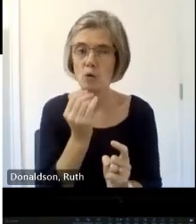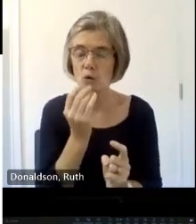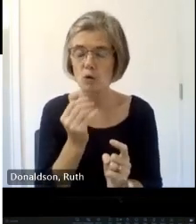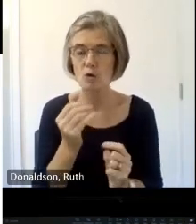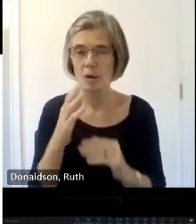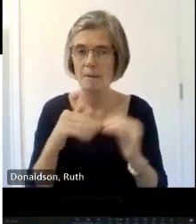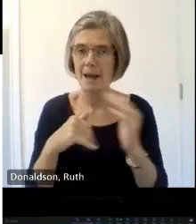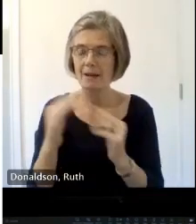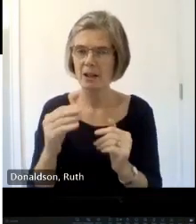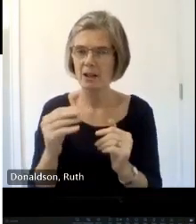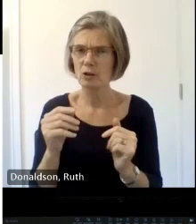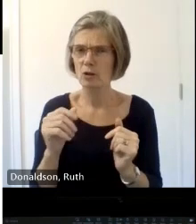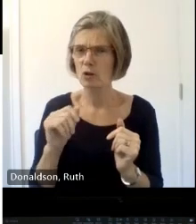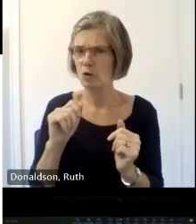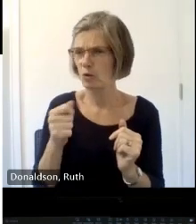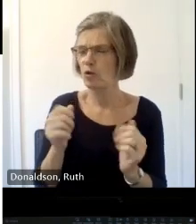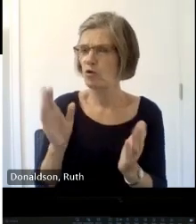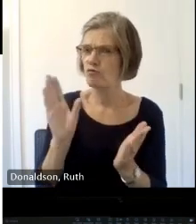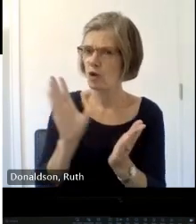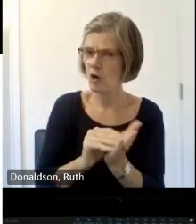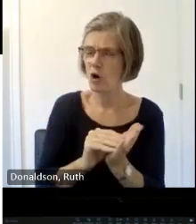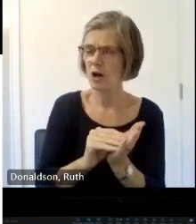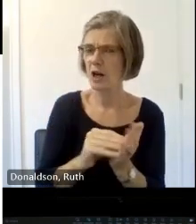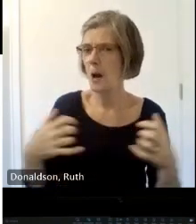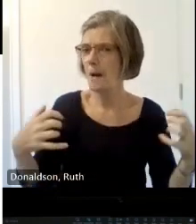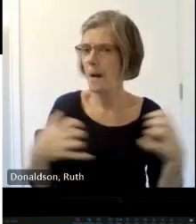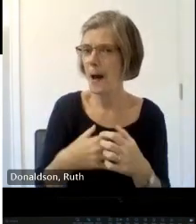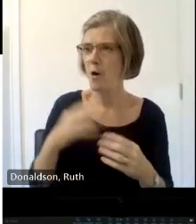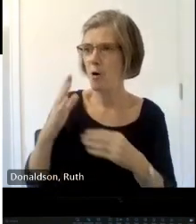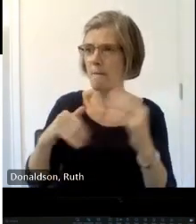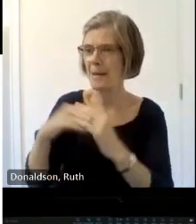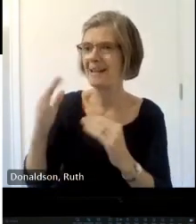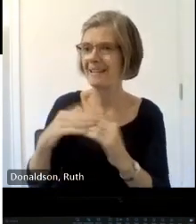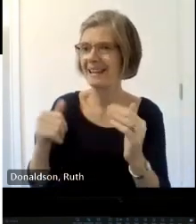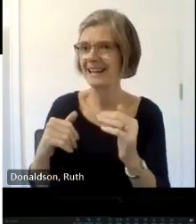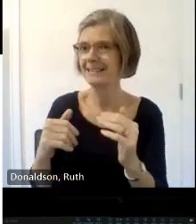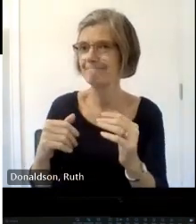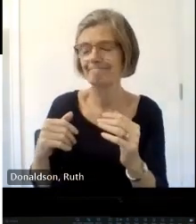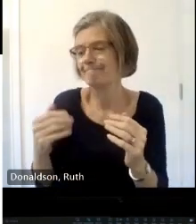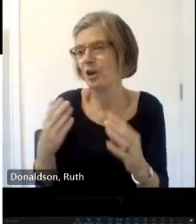the building we'll record anything that people care to share with us and put that into the notes